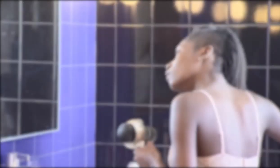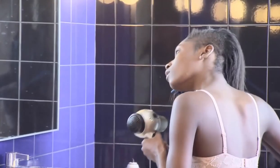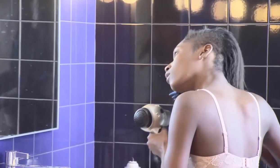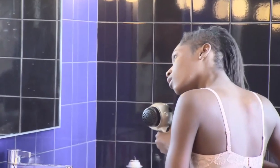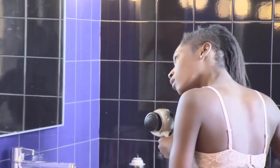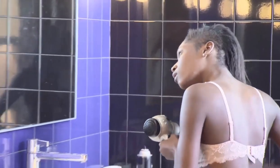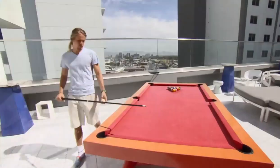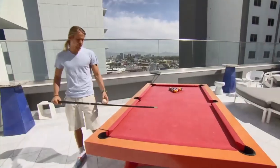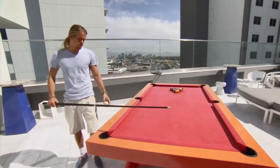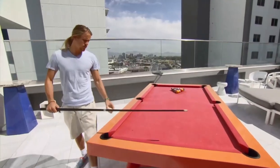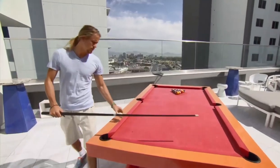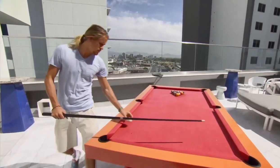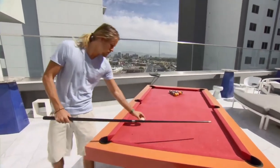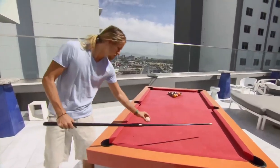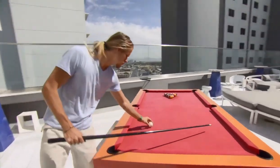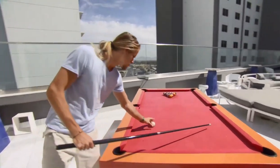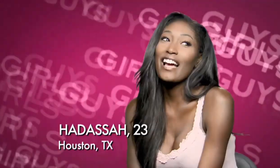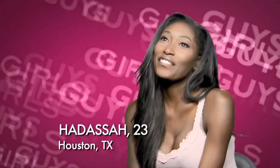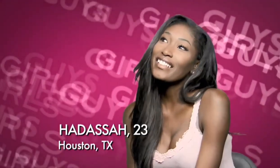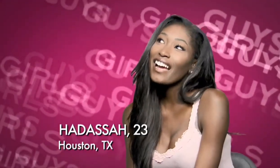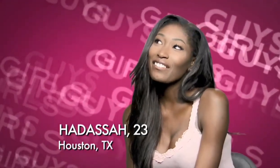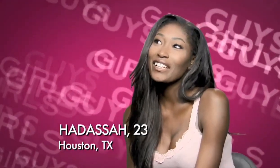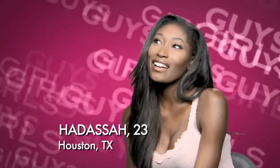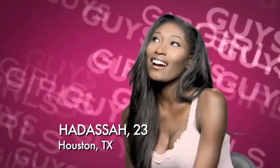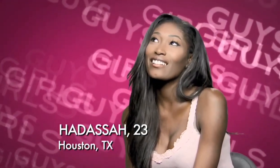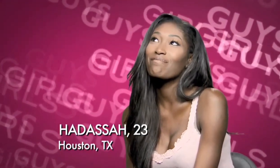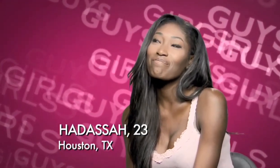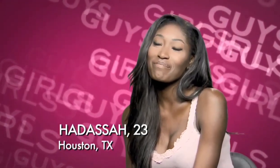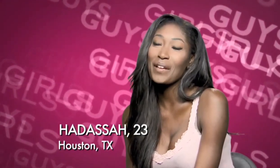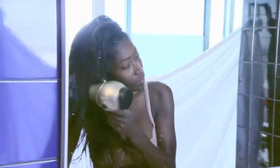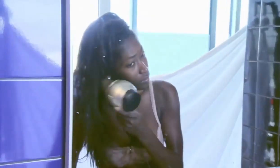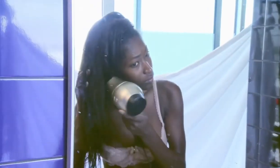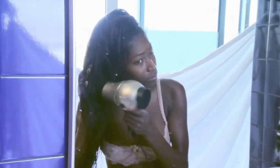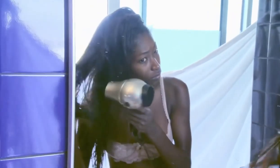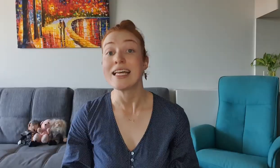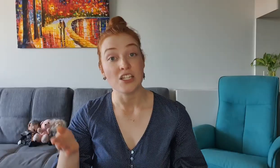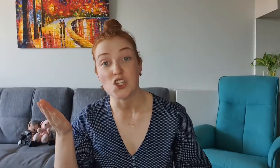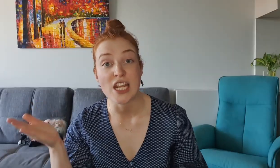Mikey is so attractive, I definitely have, like, a baby crush